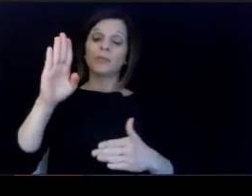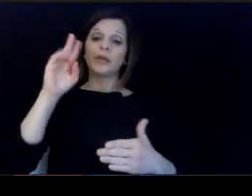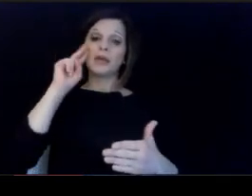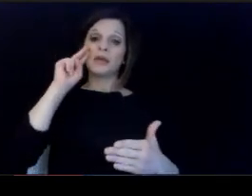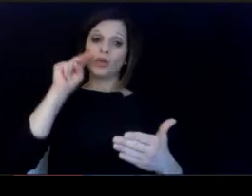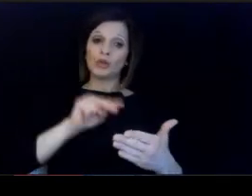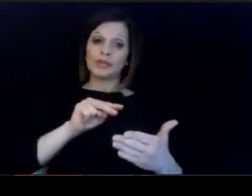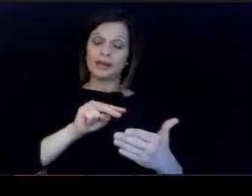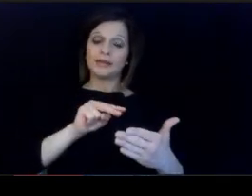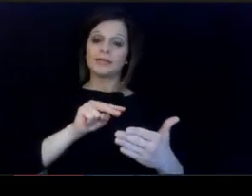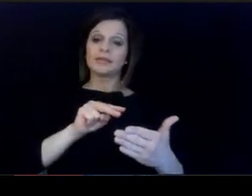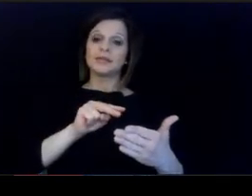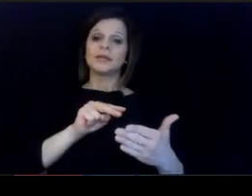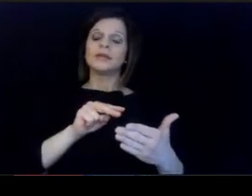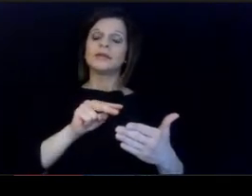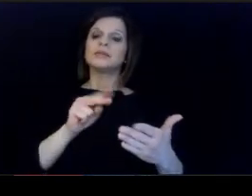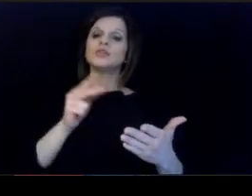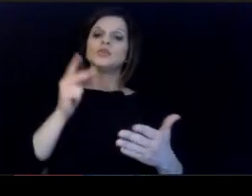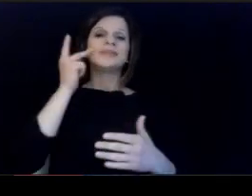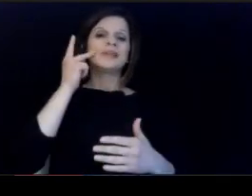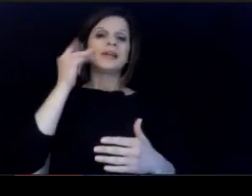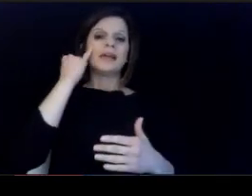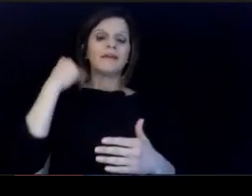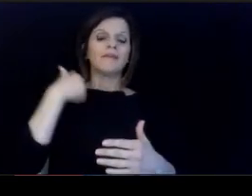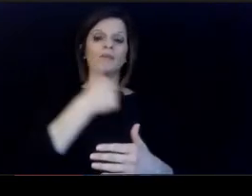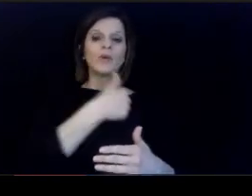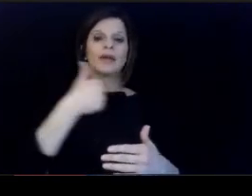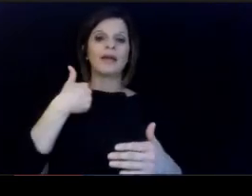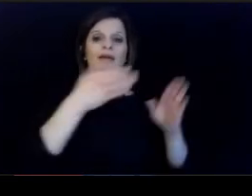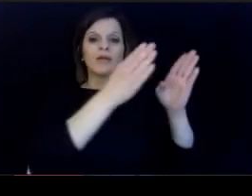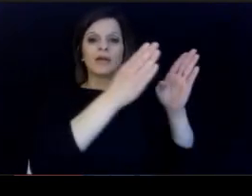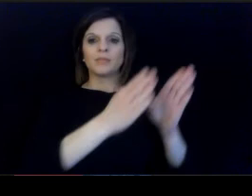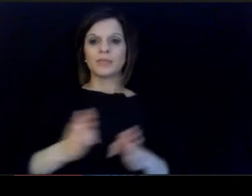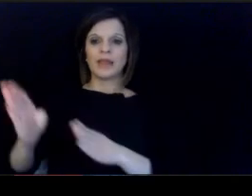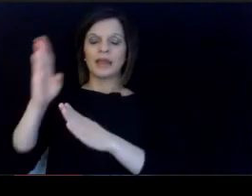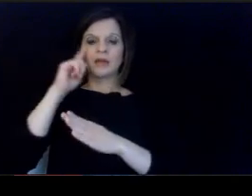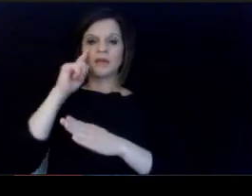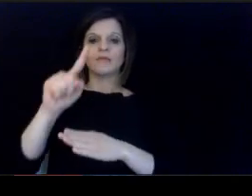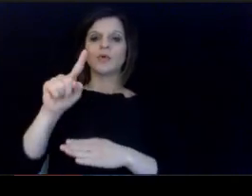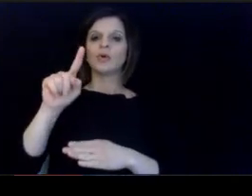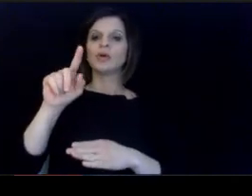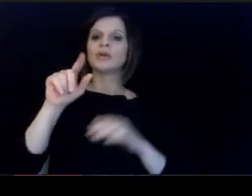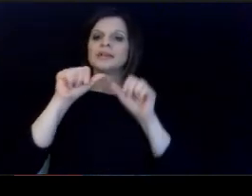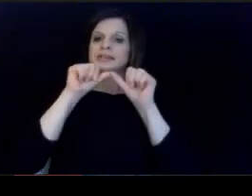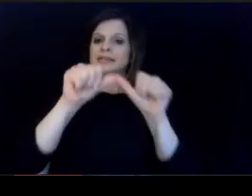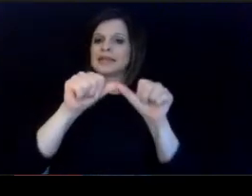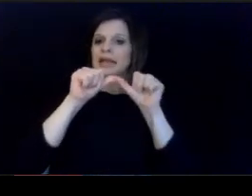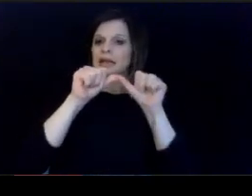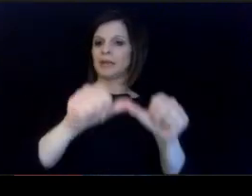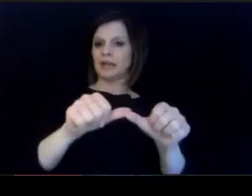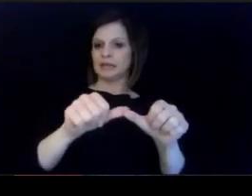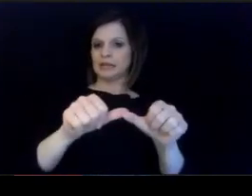where these grant opportunities go. Is there a plan for. sustainability beyond the initial?